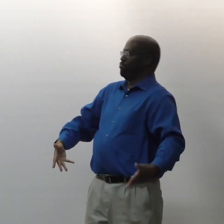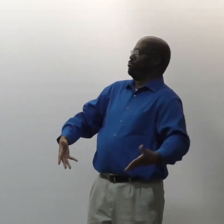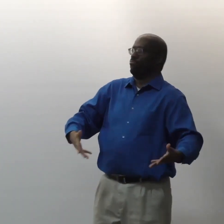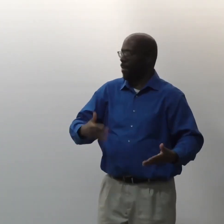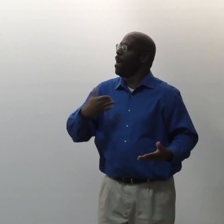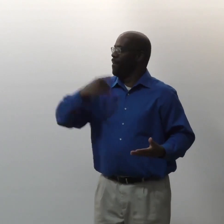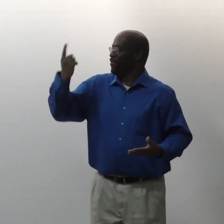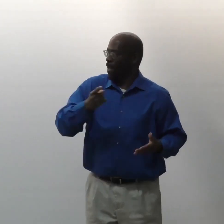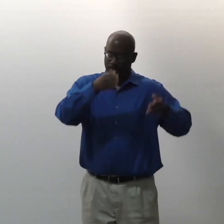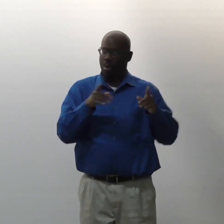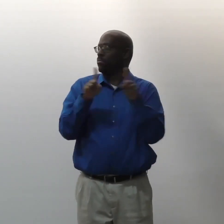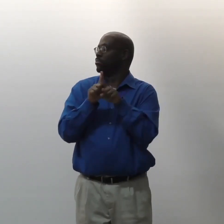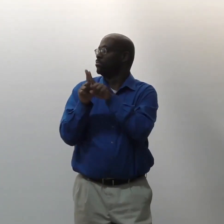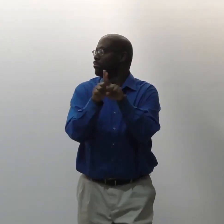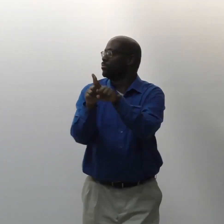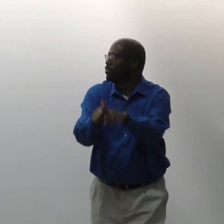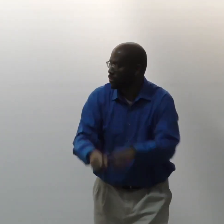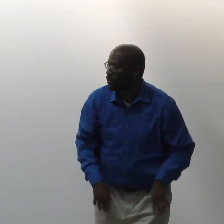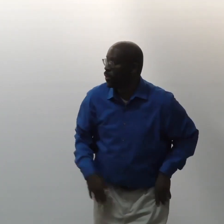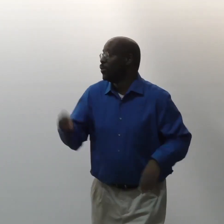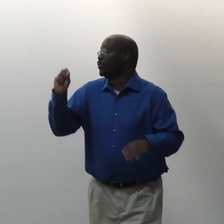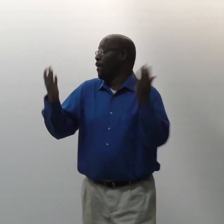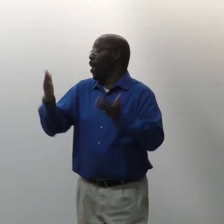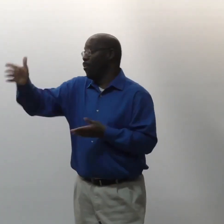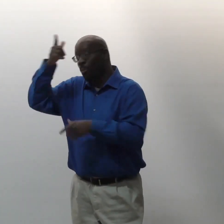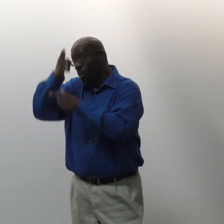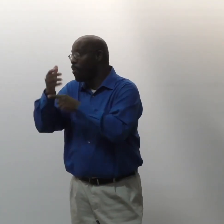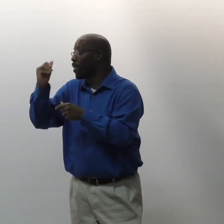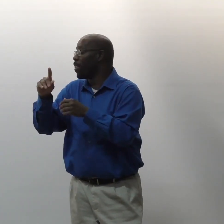to a kind of strange place with strange people. You'll have somebody, kind of an ally, to go with you.